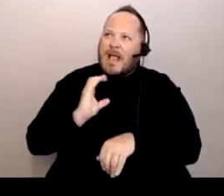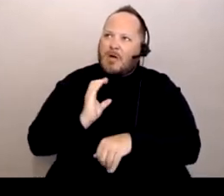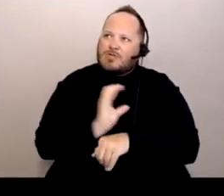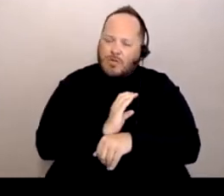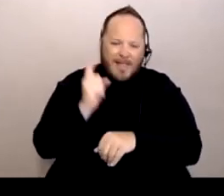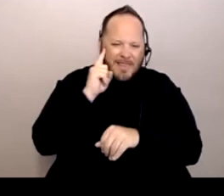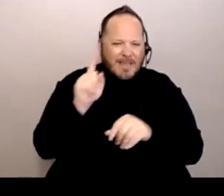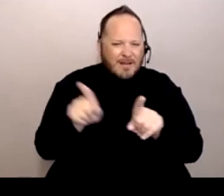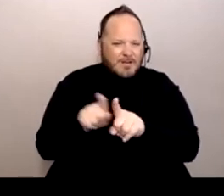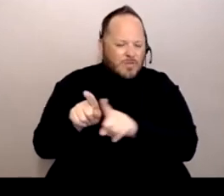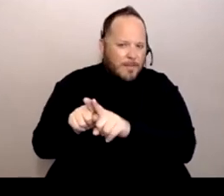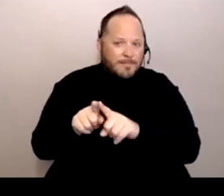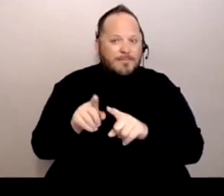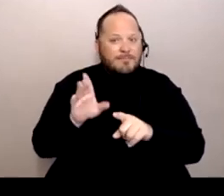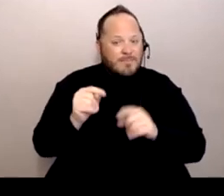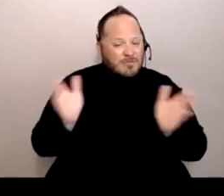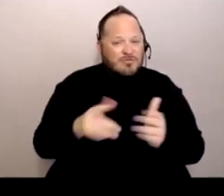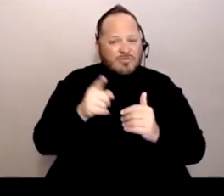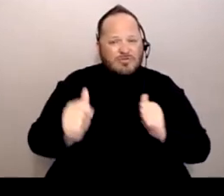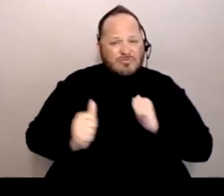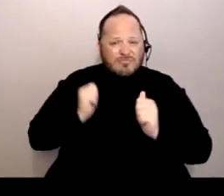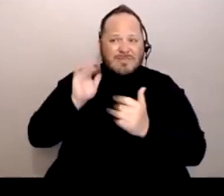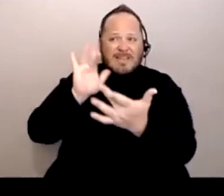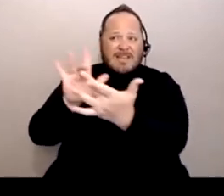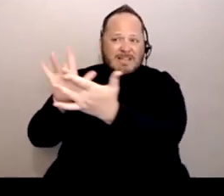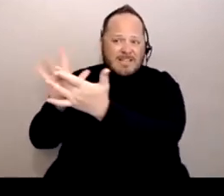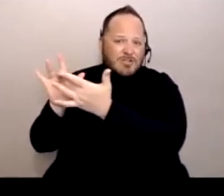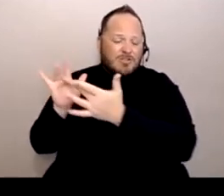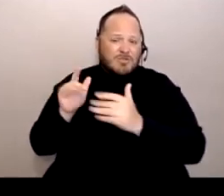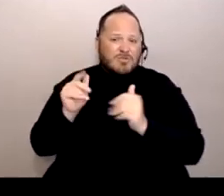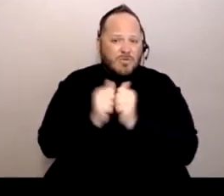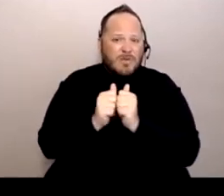But getting in touch with those organizations,